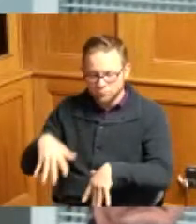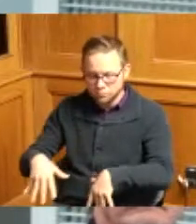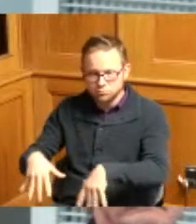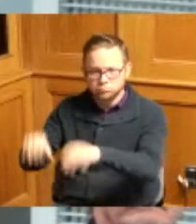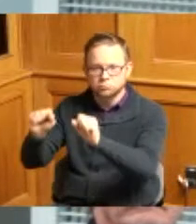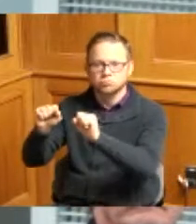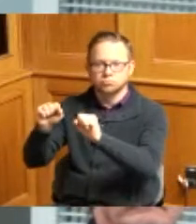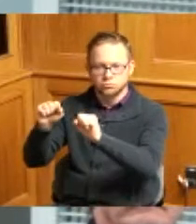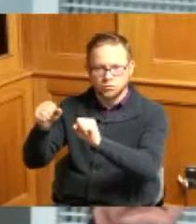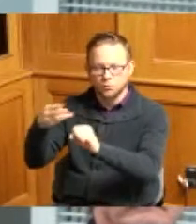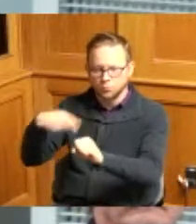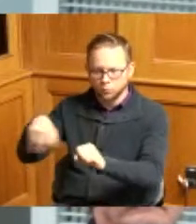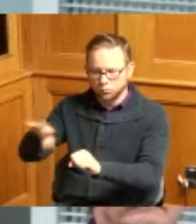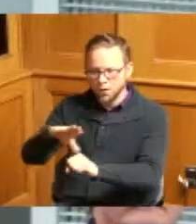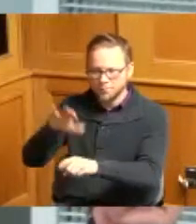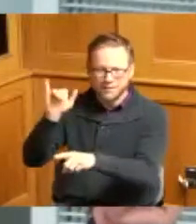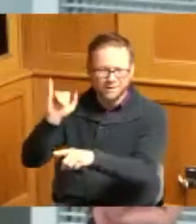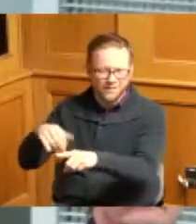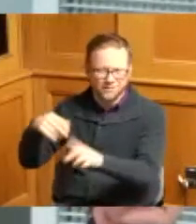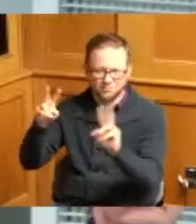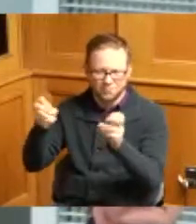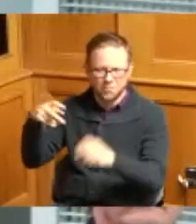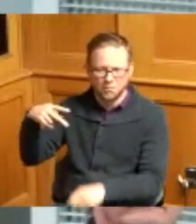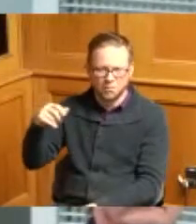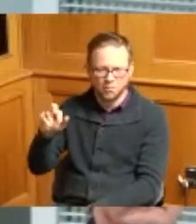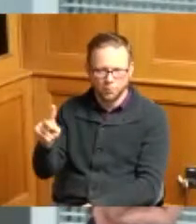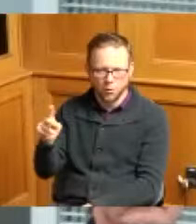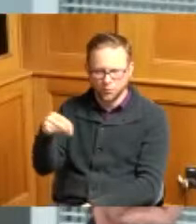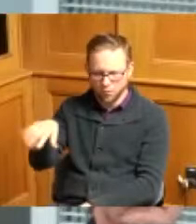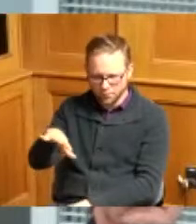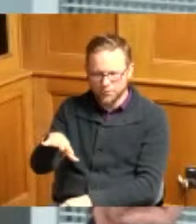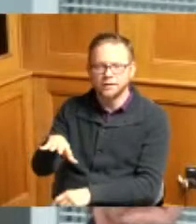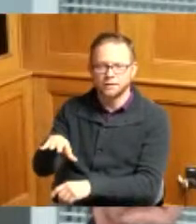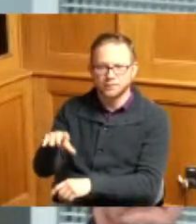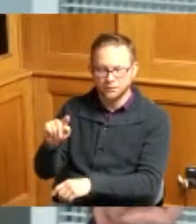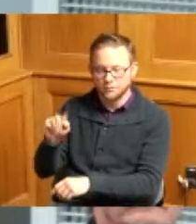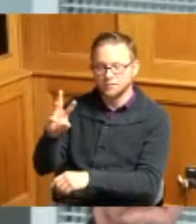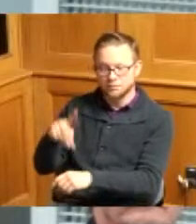the plat as park property and the township stated that the township owned the property